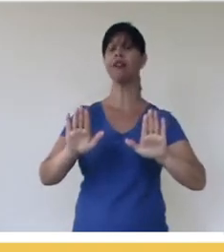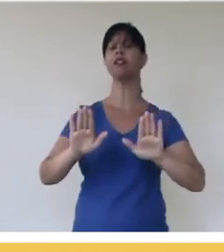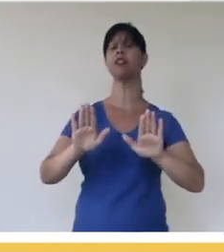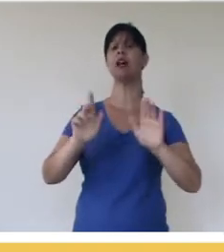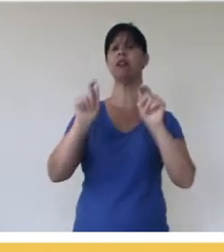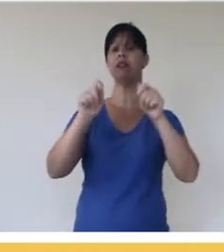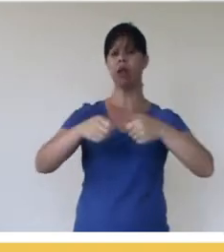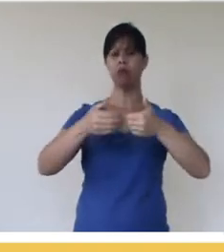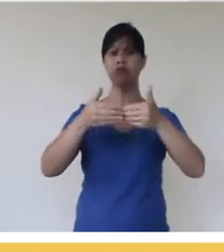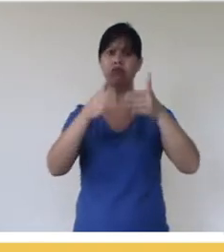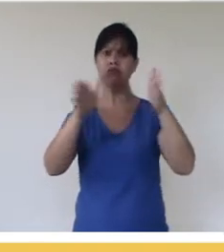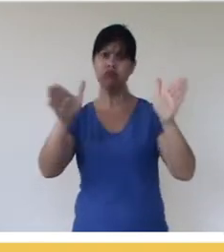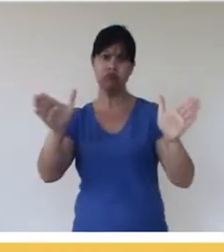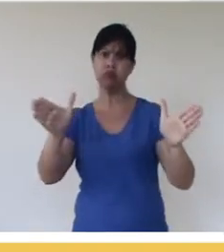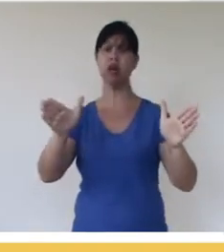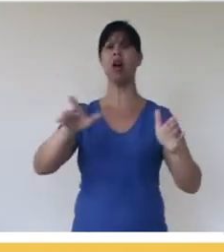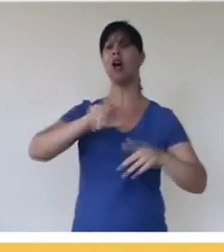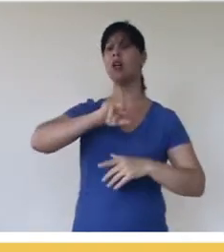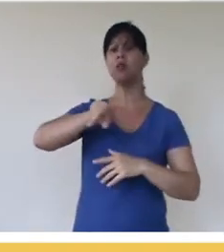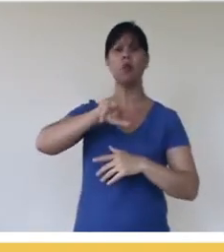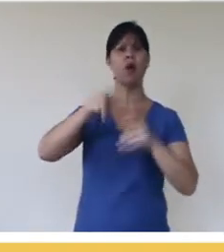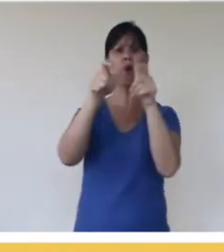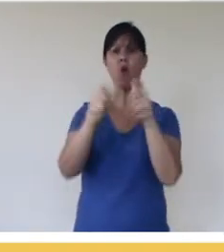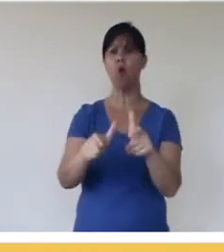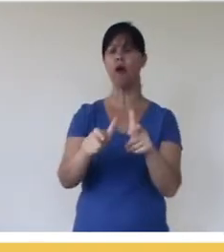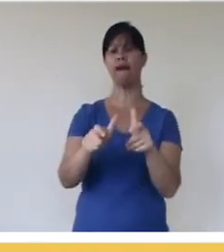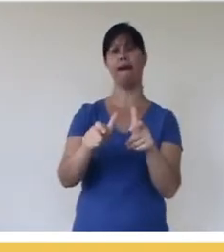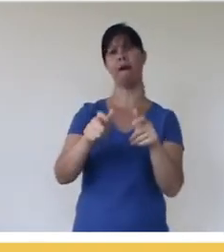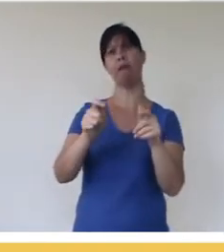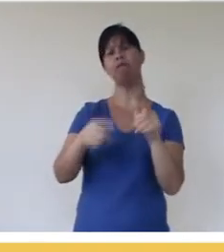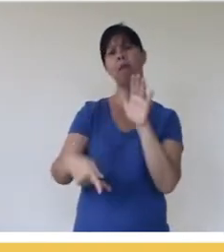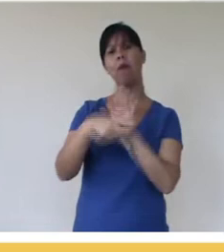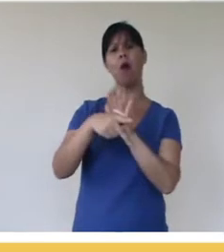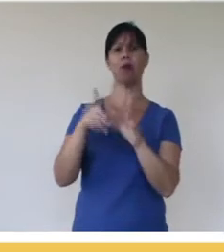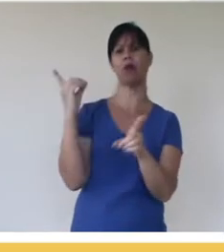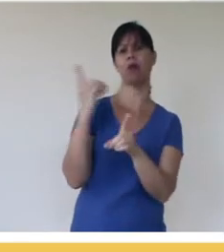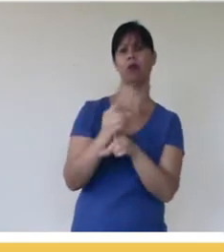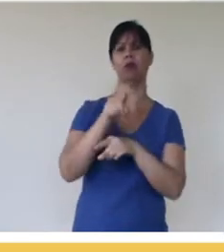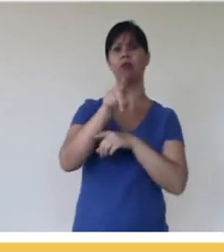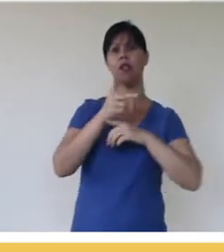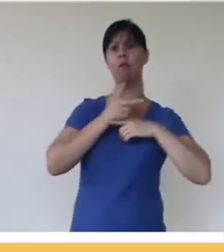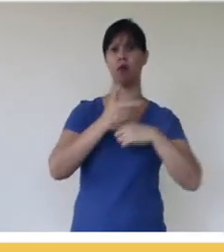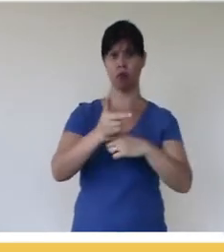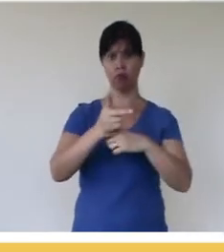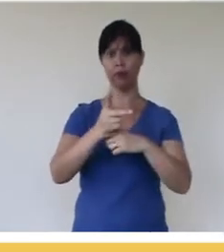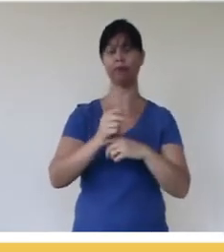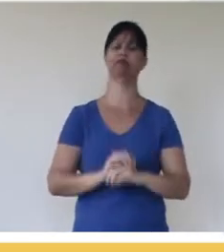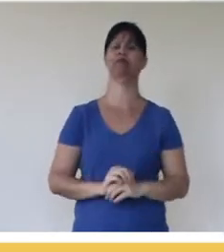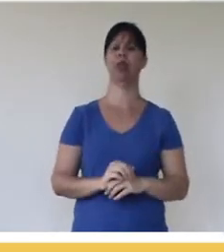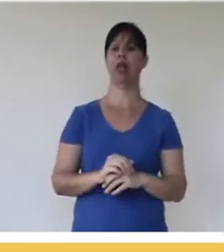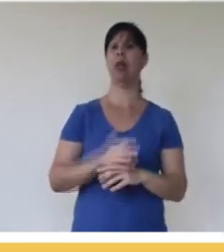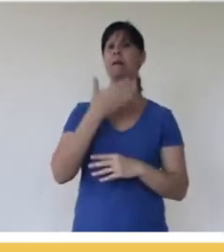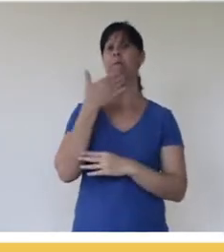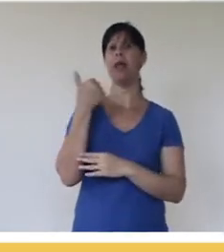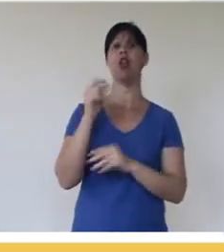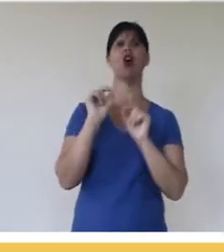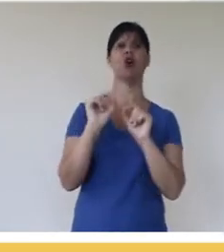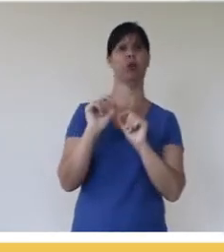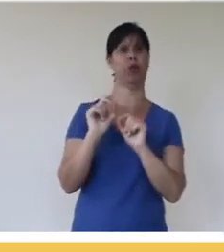they are not very good spaces for finding very specific things you might be looking for. It is much more appropriate for us to seek resources,